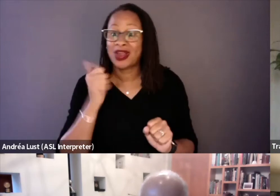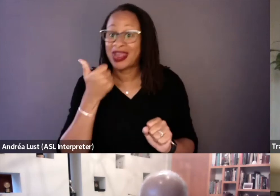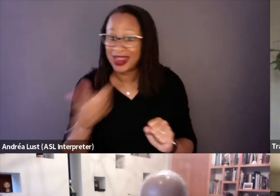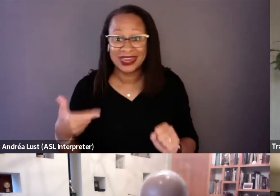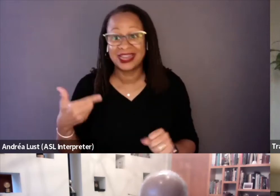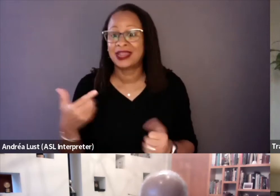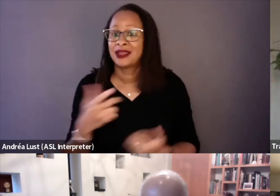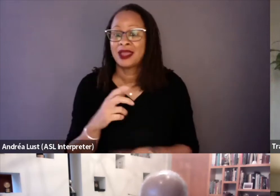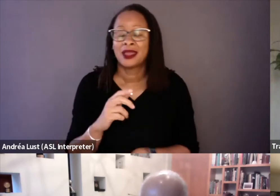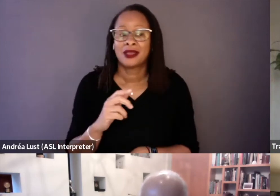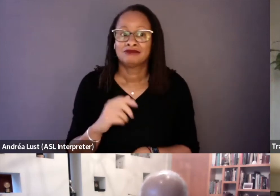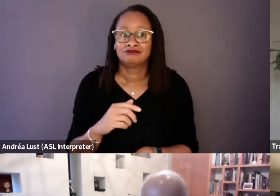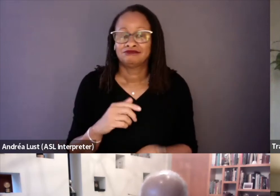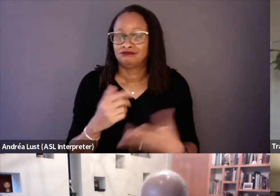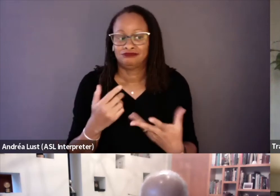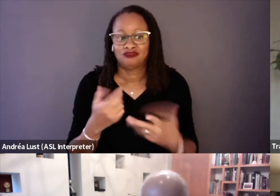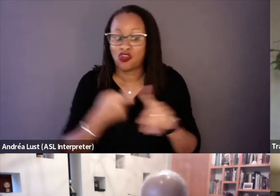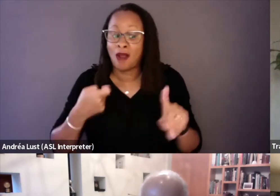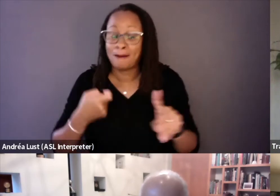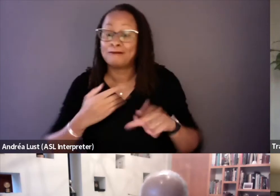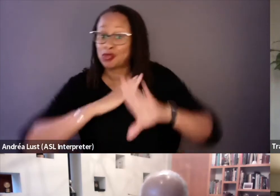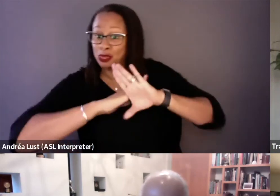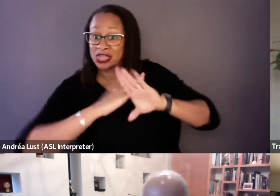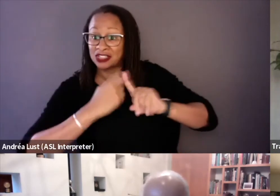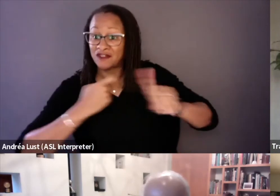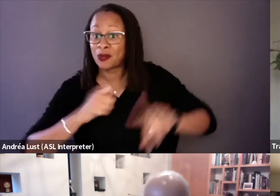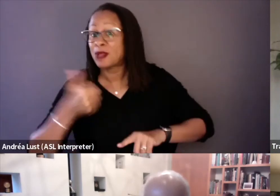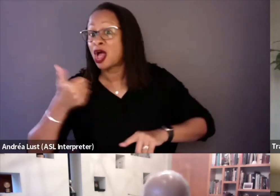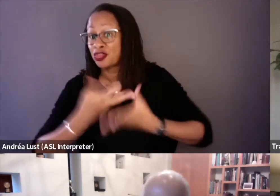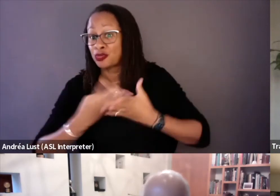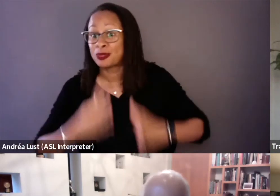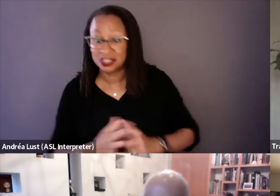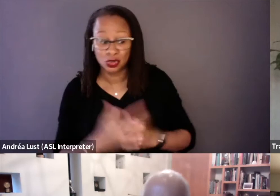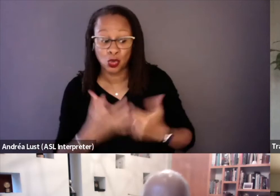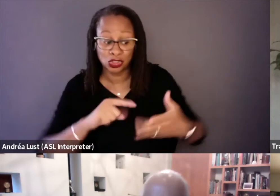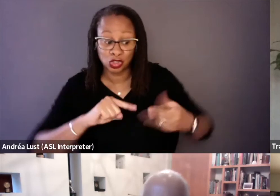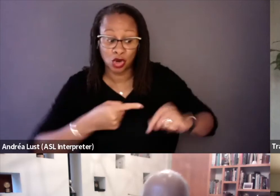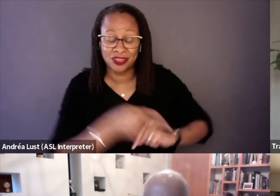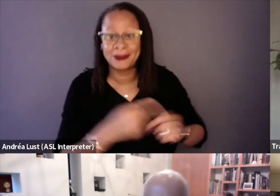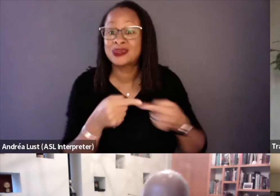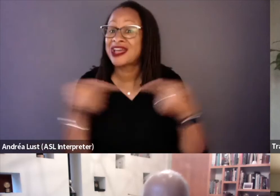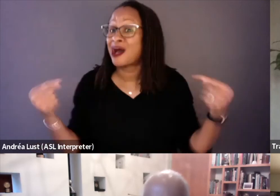wanting to do them harm. They were protected from that. So it was actually the opposite of what happened.